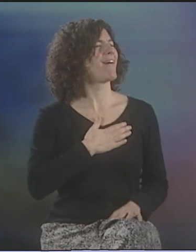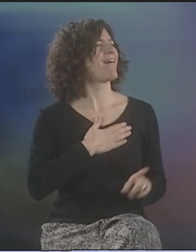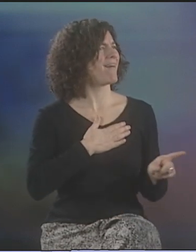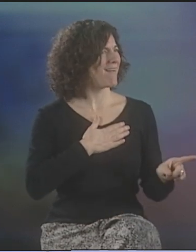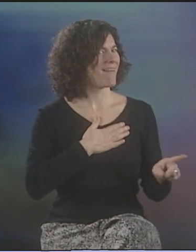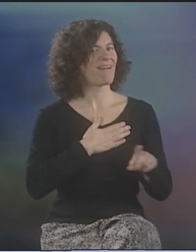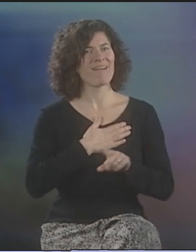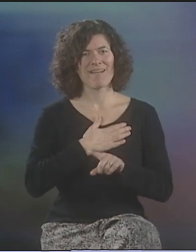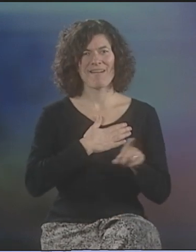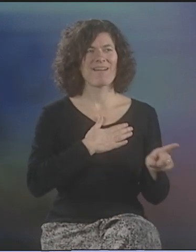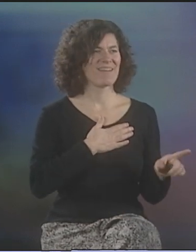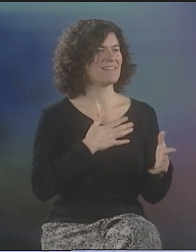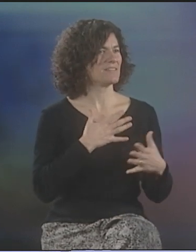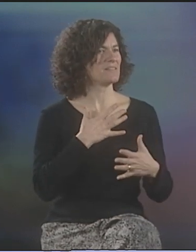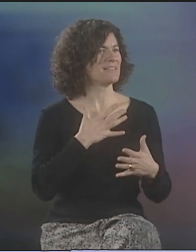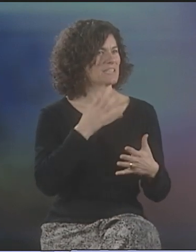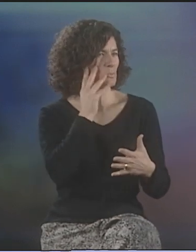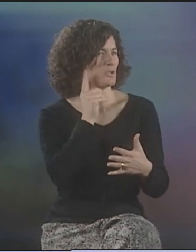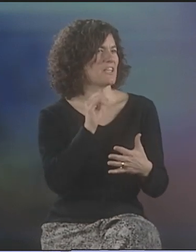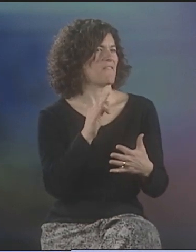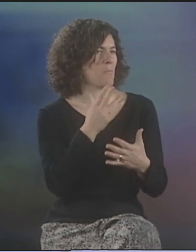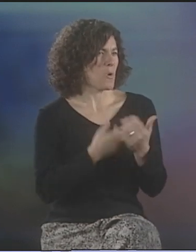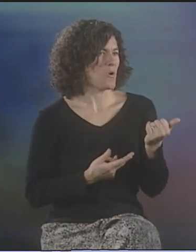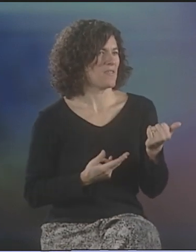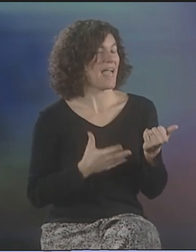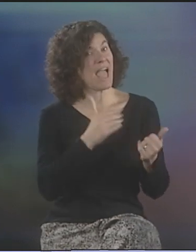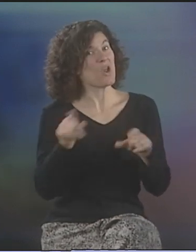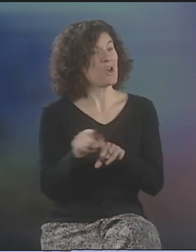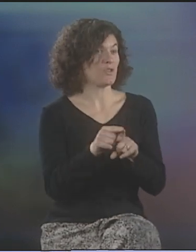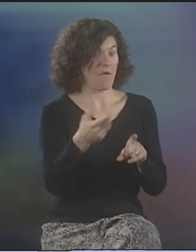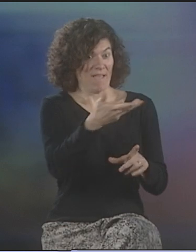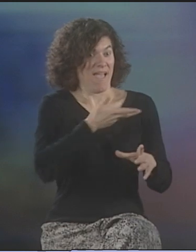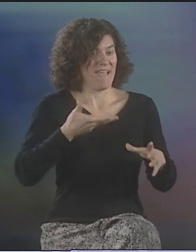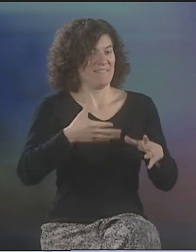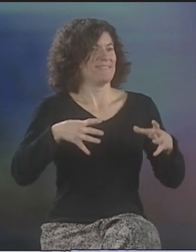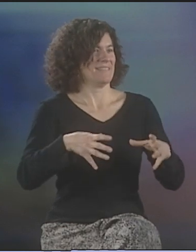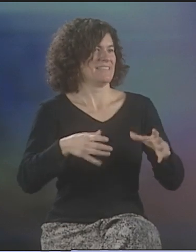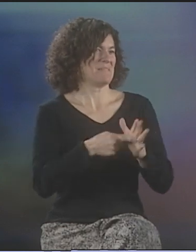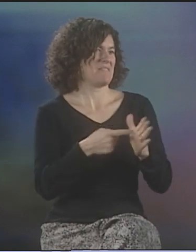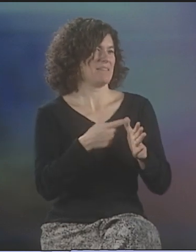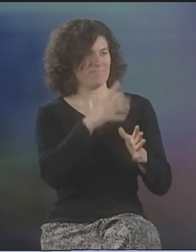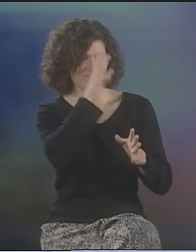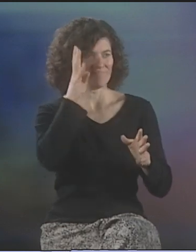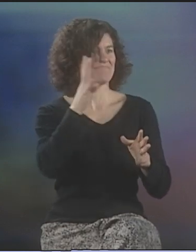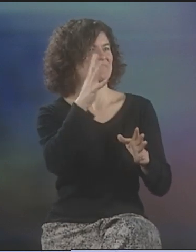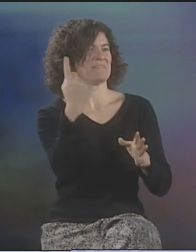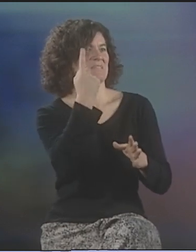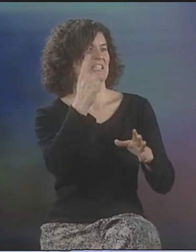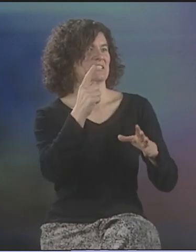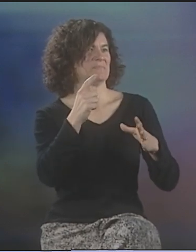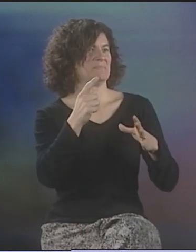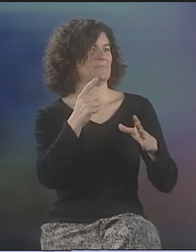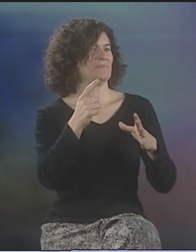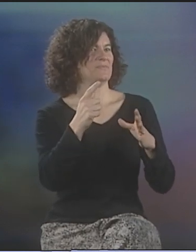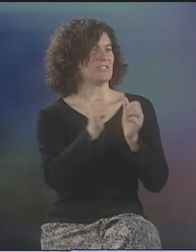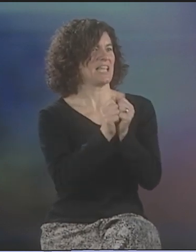AND MOST PEOPLE REALLY ENJOYED IT A WHOLE LOT. AND ALSO, YOU KNOW, WE-- THE 5 OF US